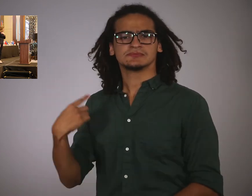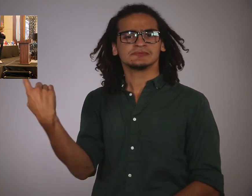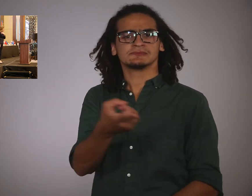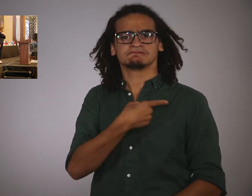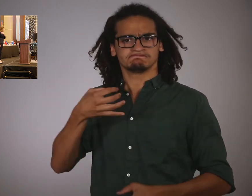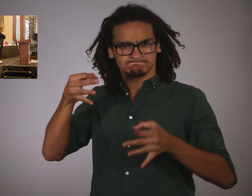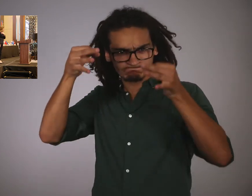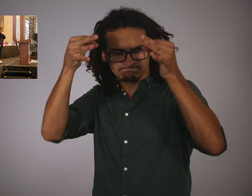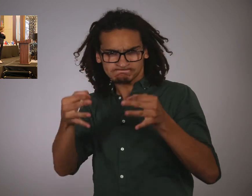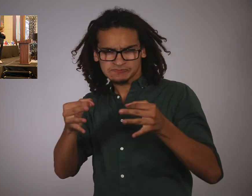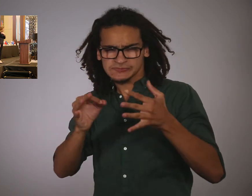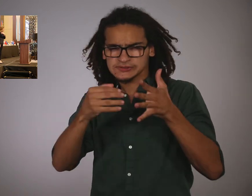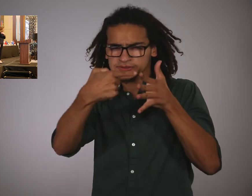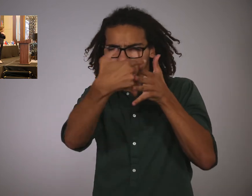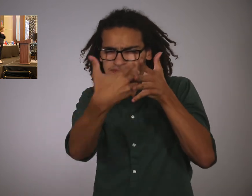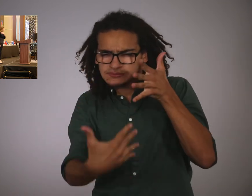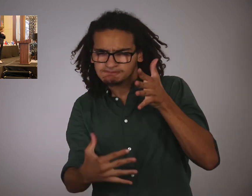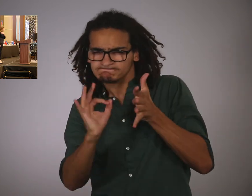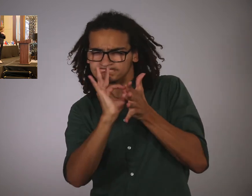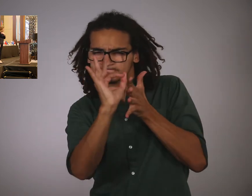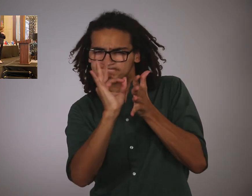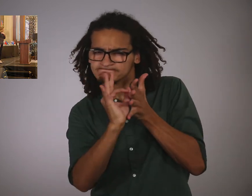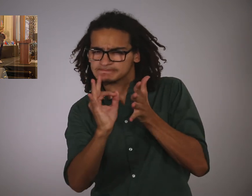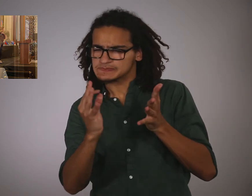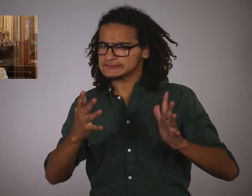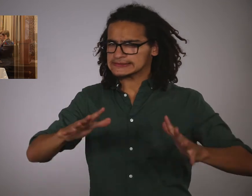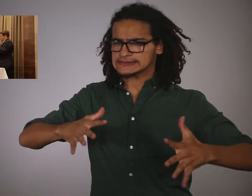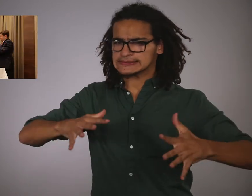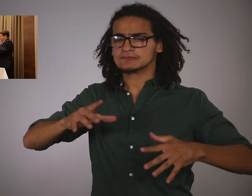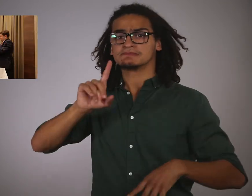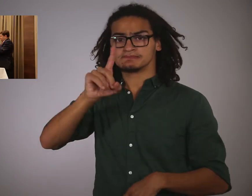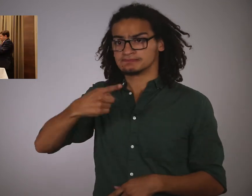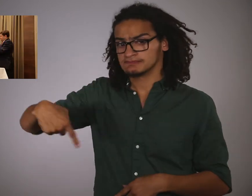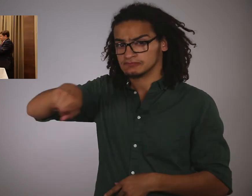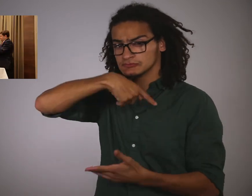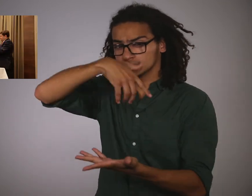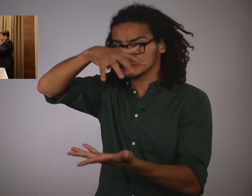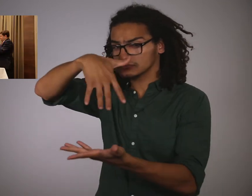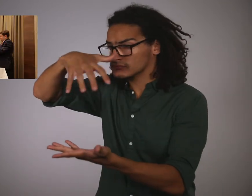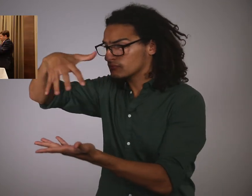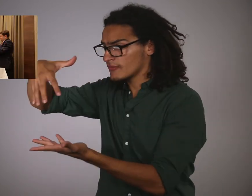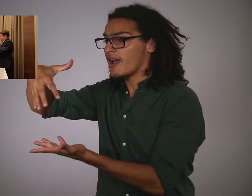support from the ICSD. We do not know any more details about this but if we